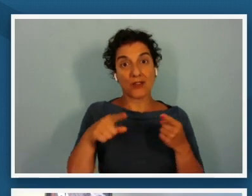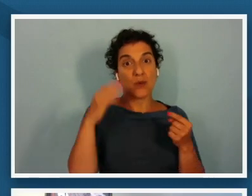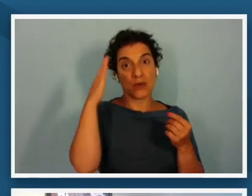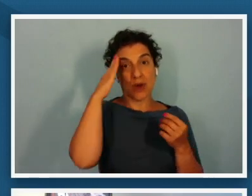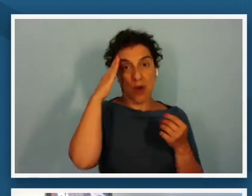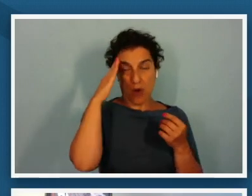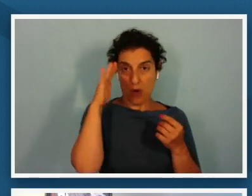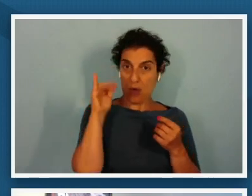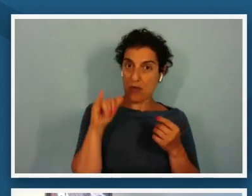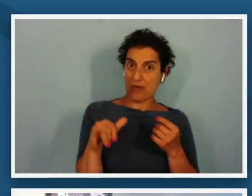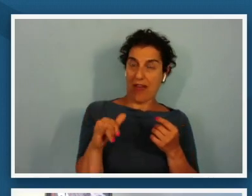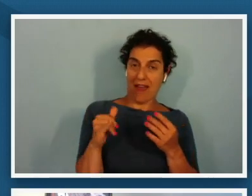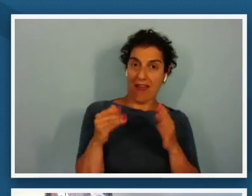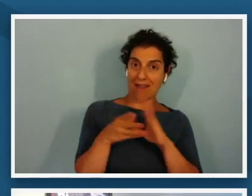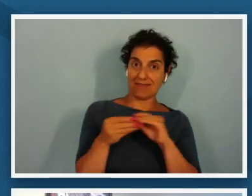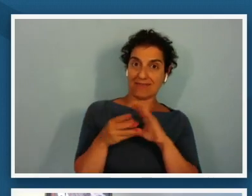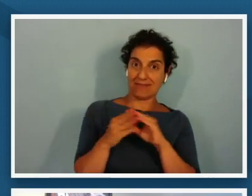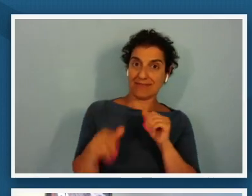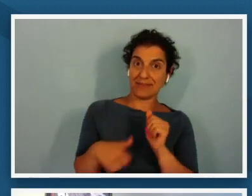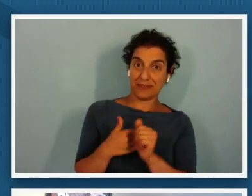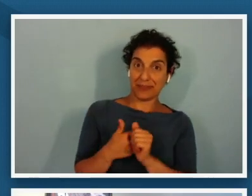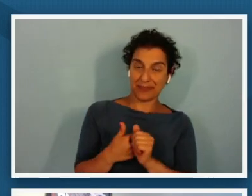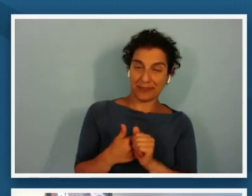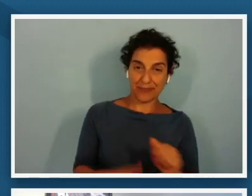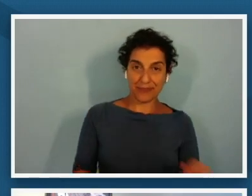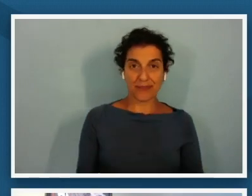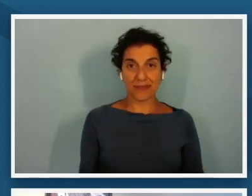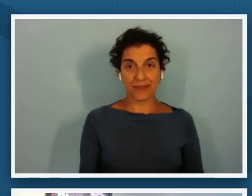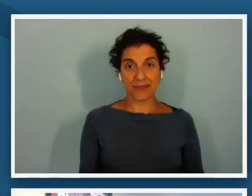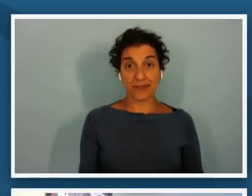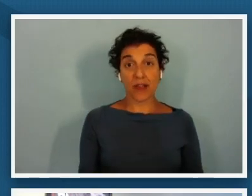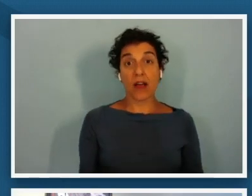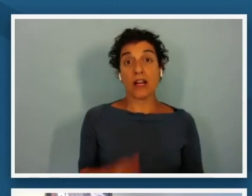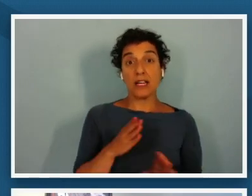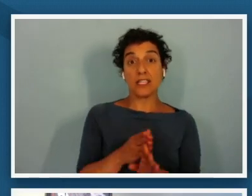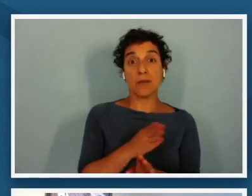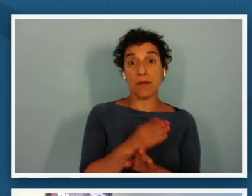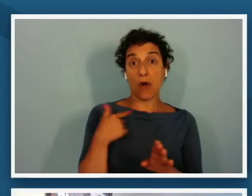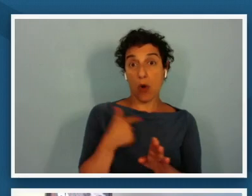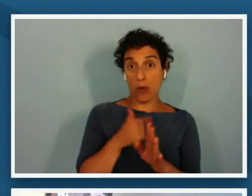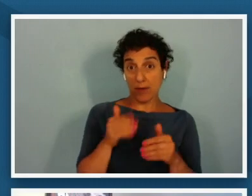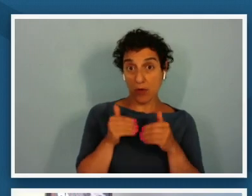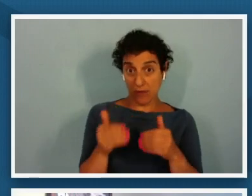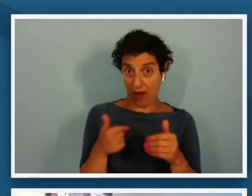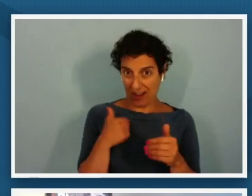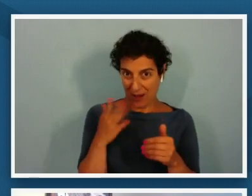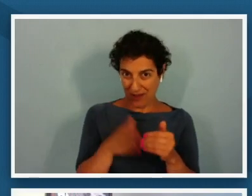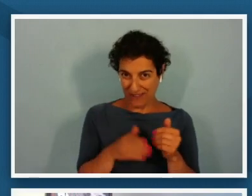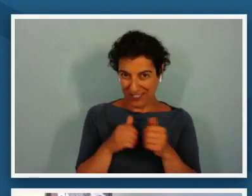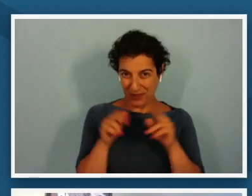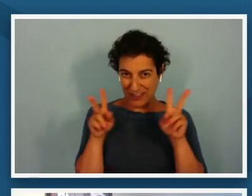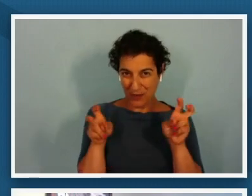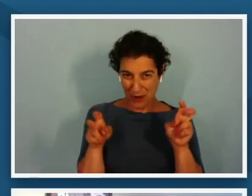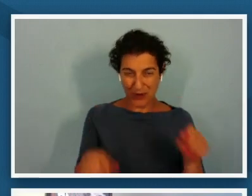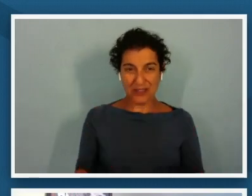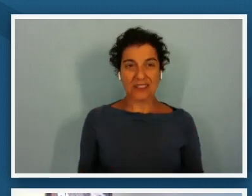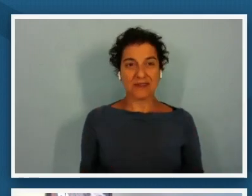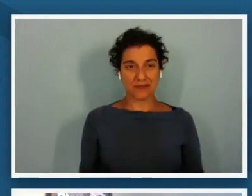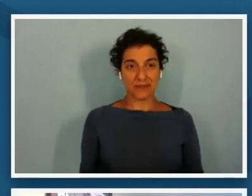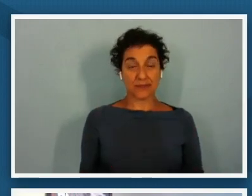you know that piece of context so before we move on i want to finish with a quote um